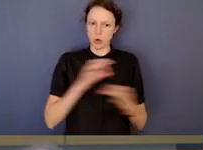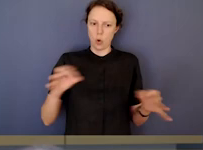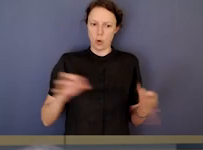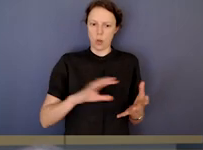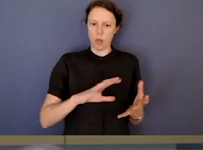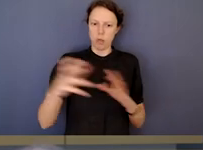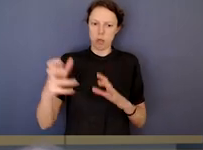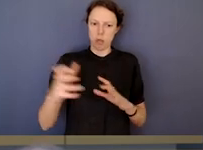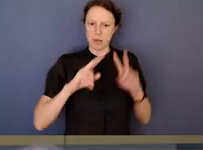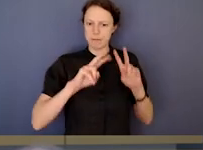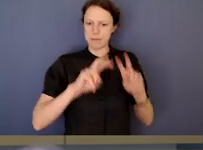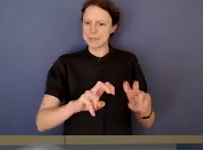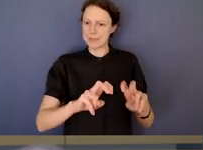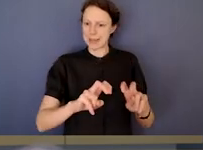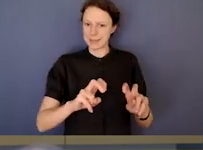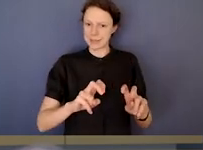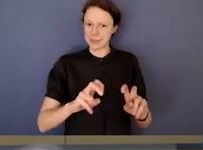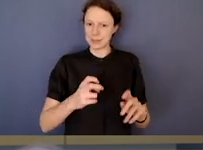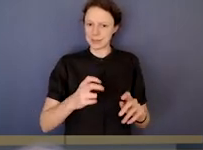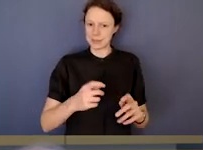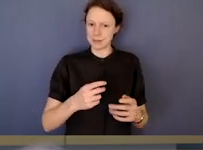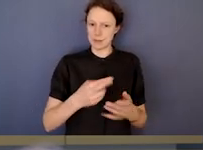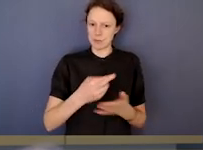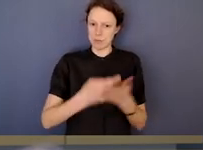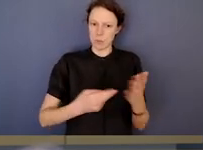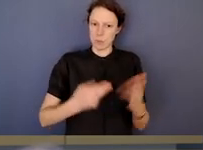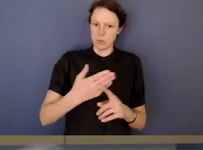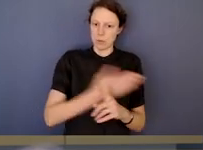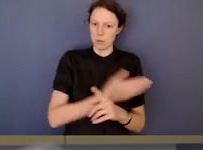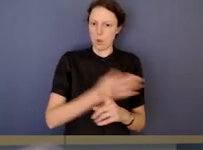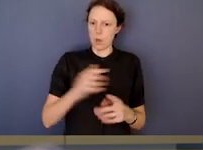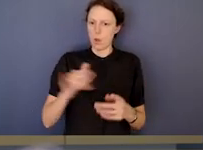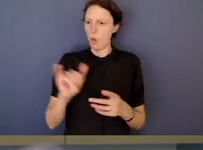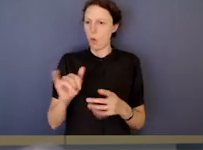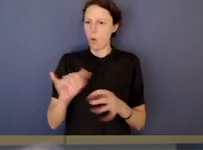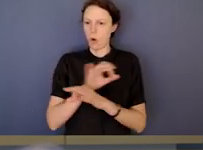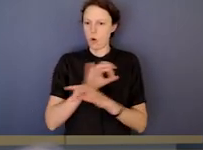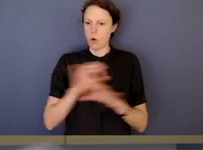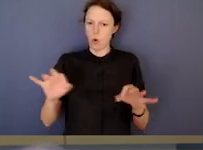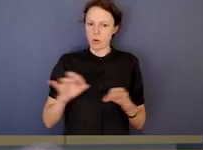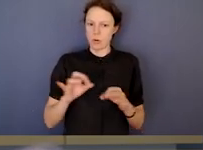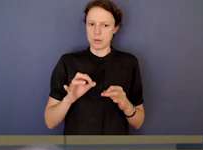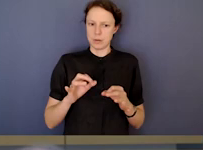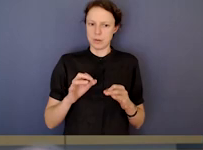proceedings or where it's going to unfairly tarnish reputations.